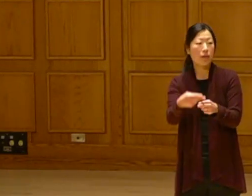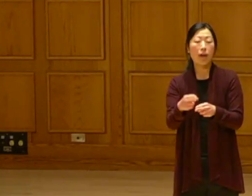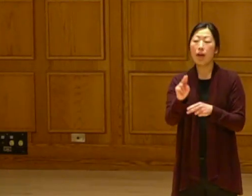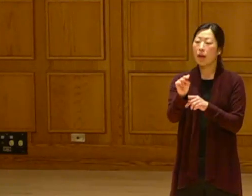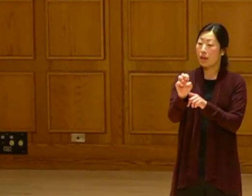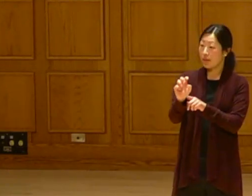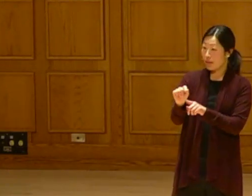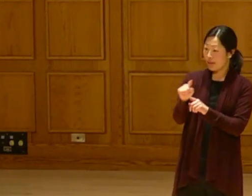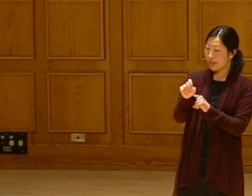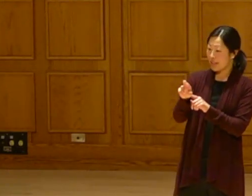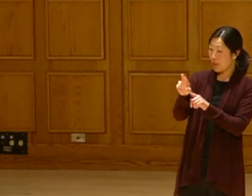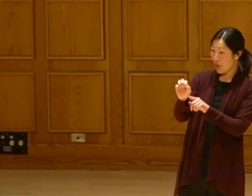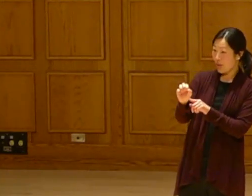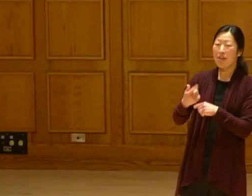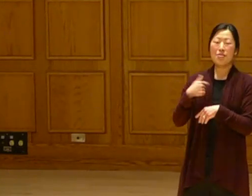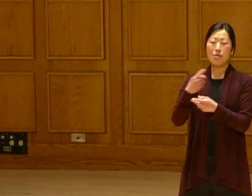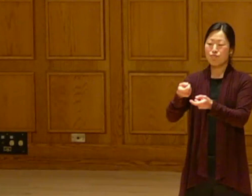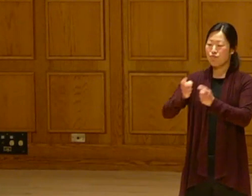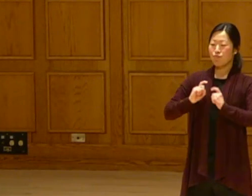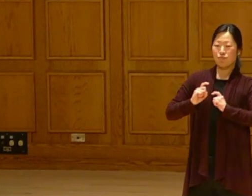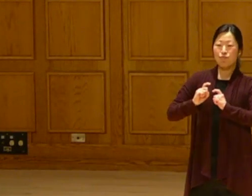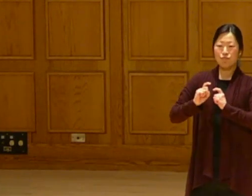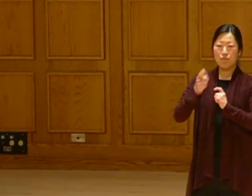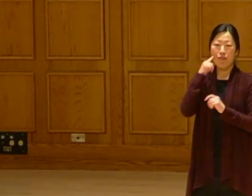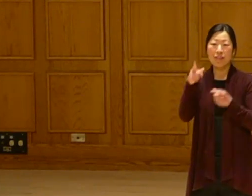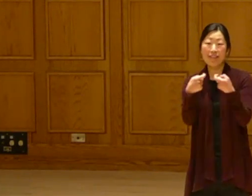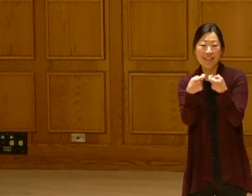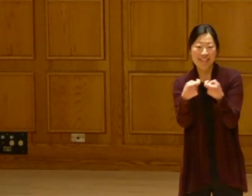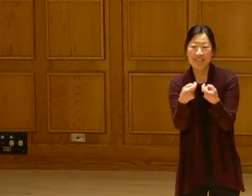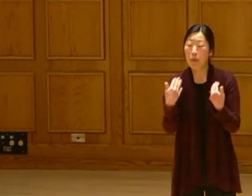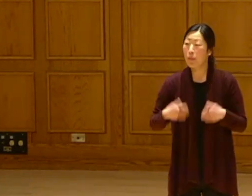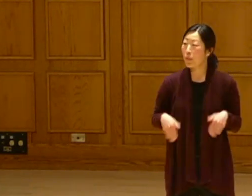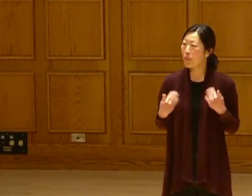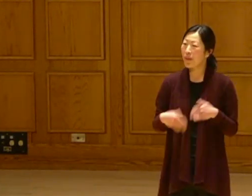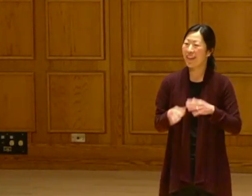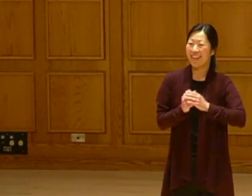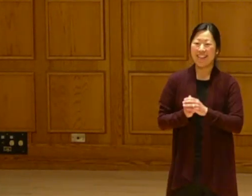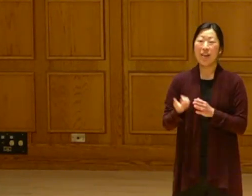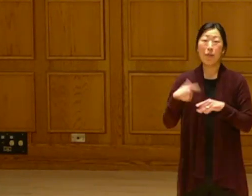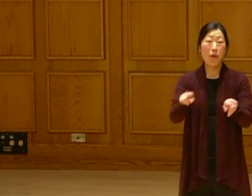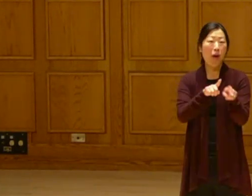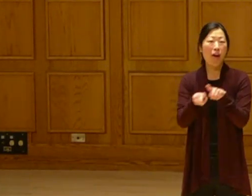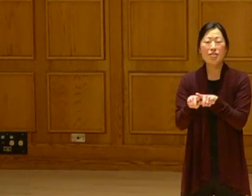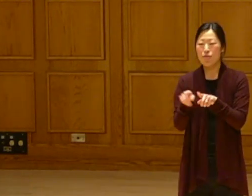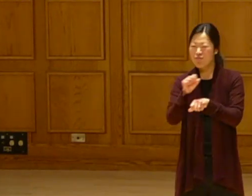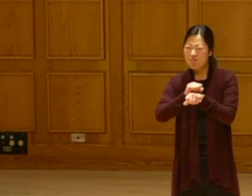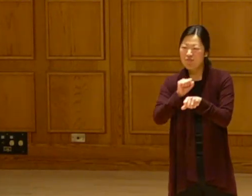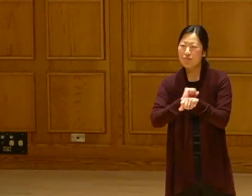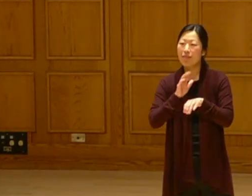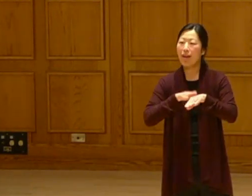Prairie Island. I don't know if you've heard about the network zero, Solar Bear was given that project.